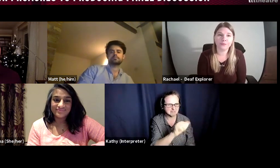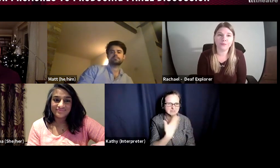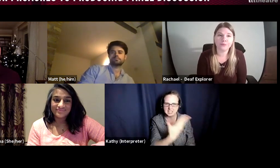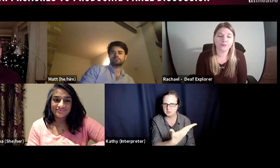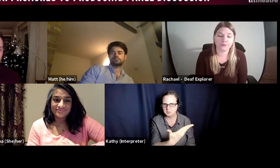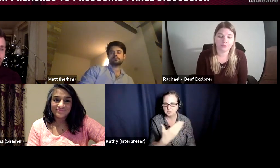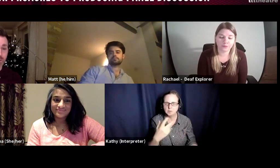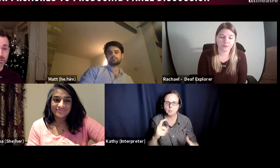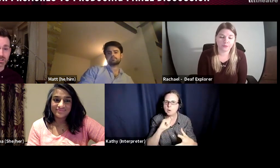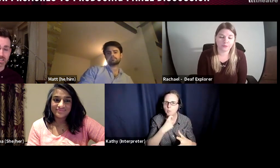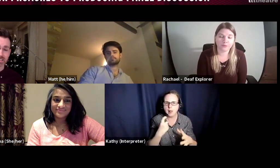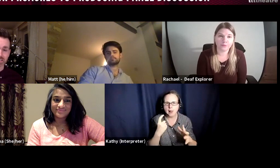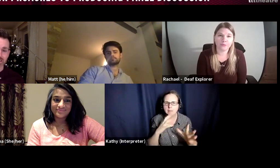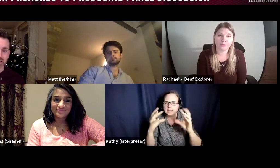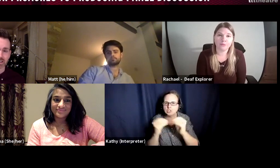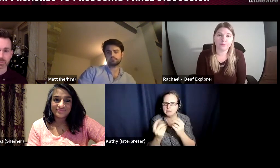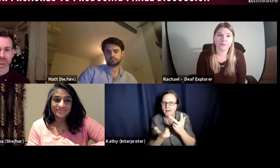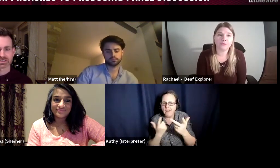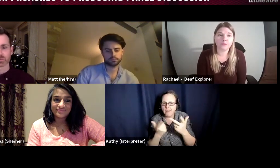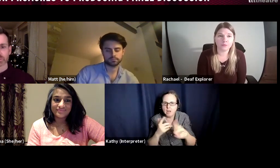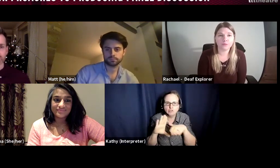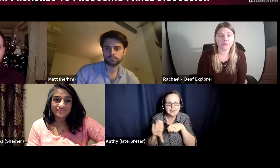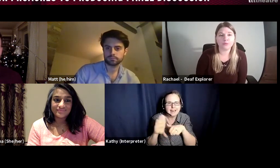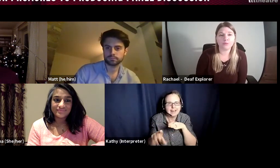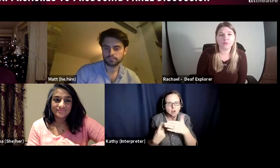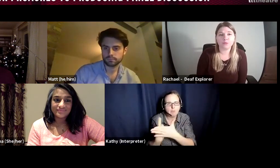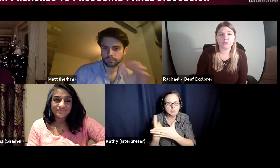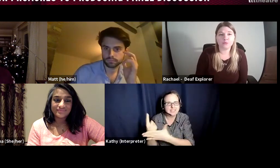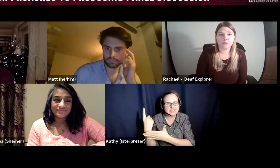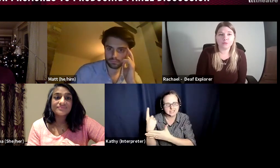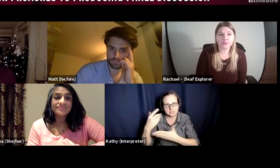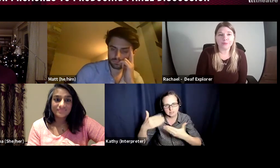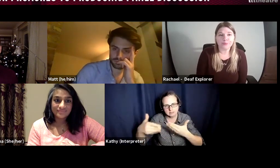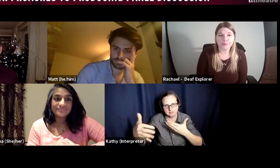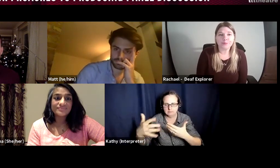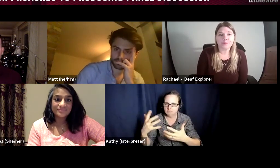some other training opportunities and experiences when we come to everybody's questions. I am aware